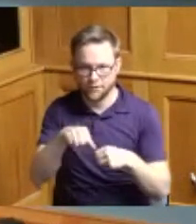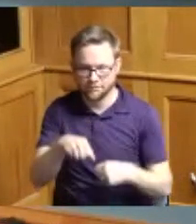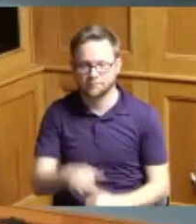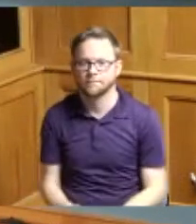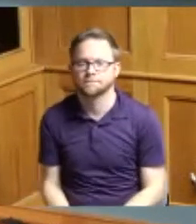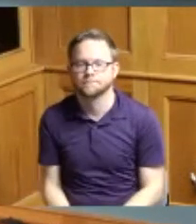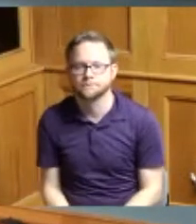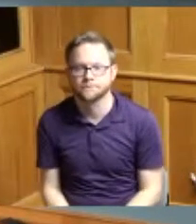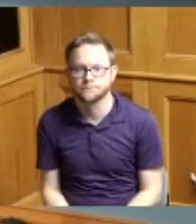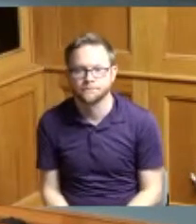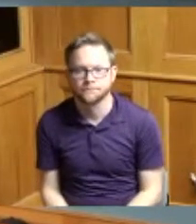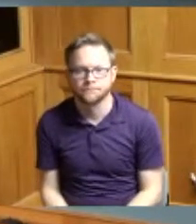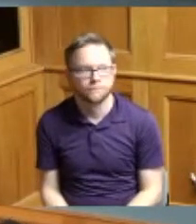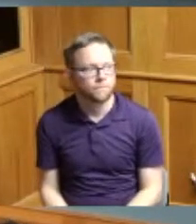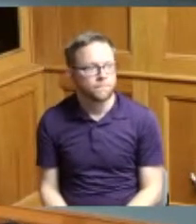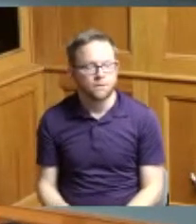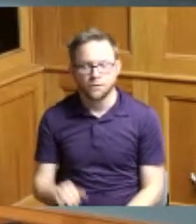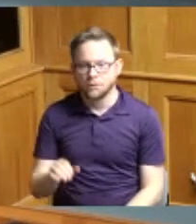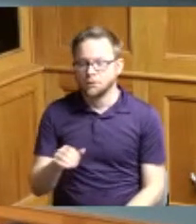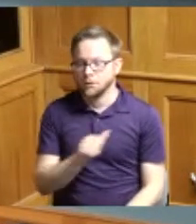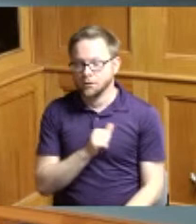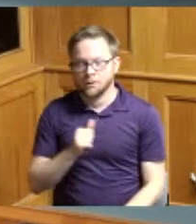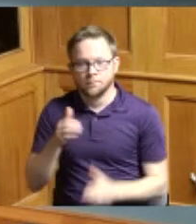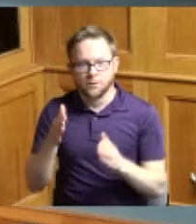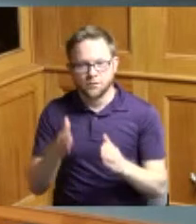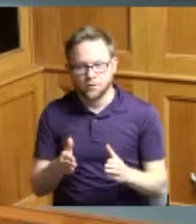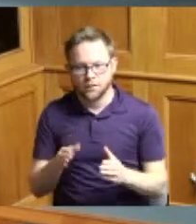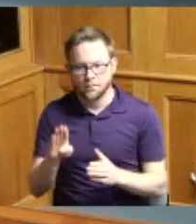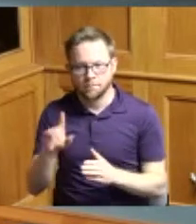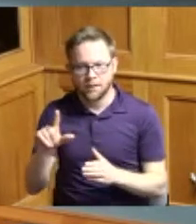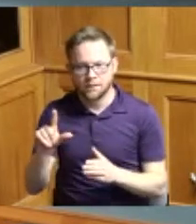thank you too thank you Commissioners by the number two in your packet it relates